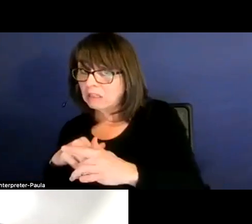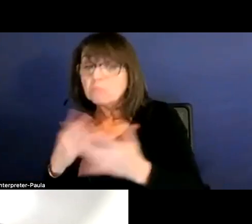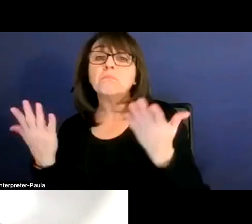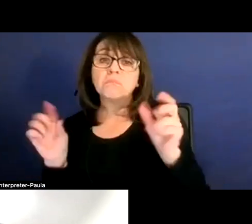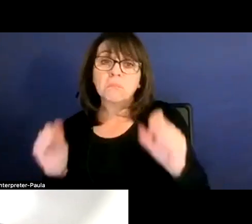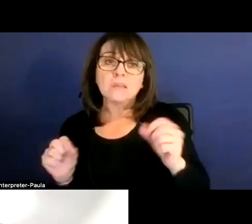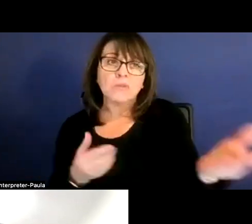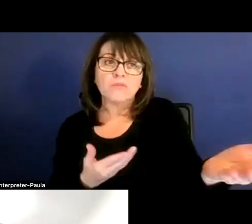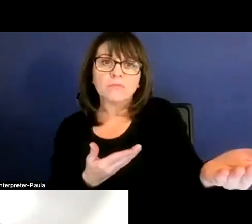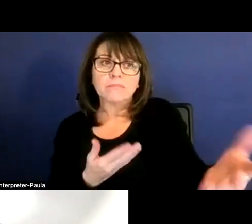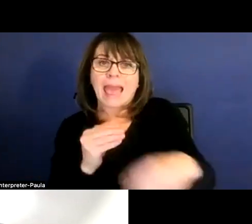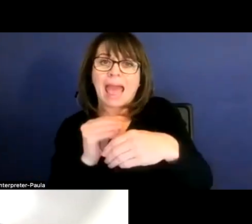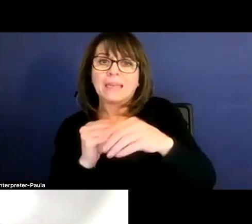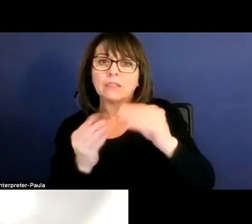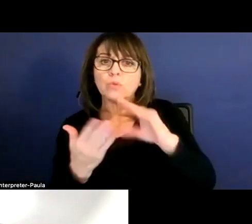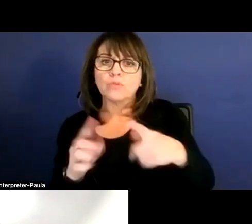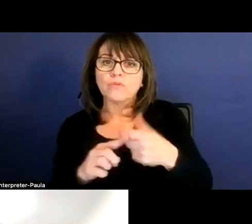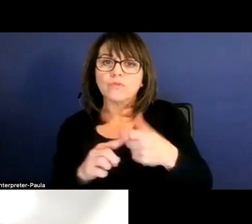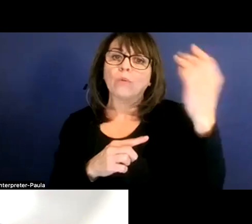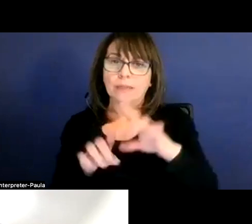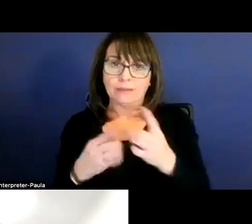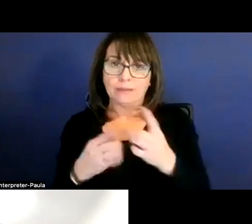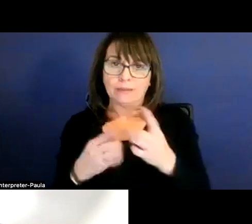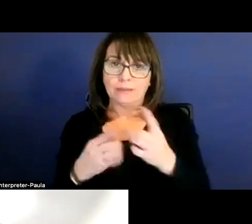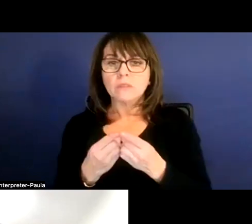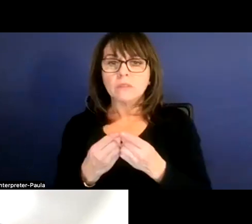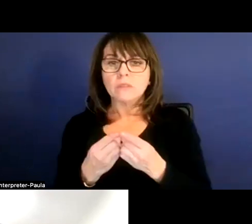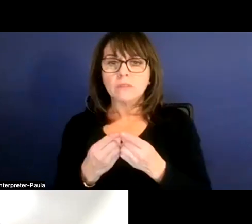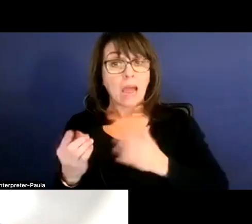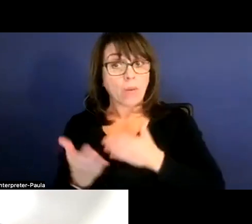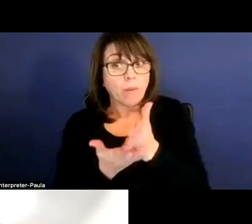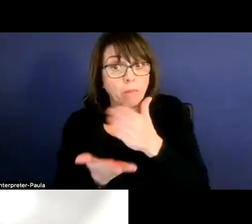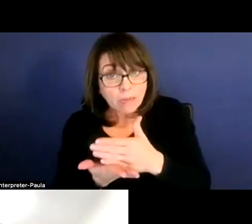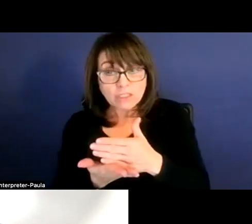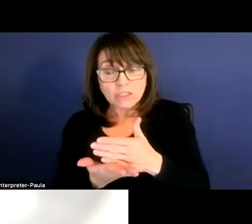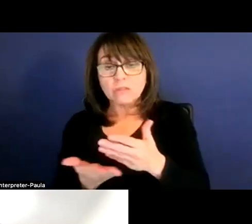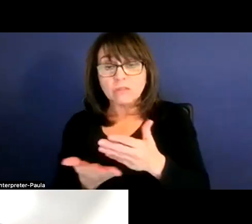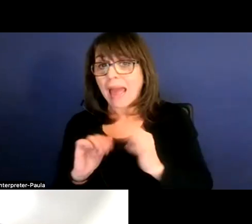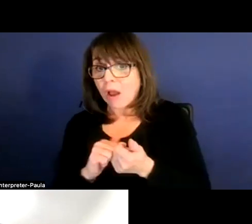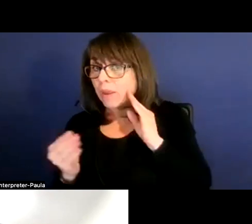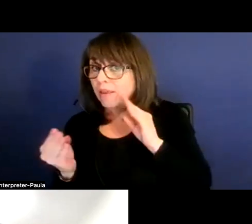because that's our budget. The way we funded by TA, as I said,